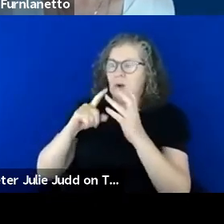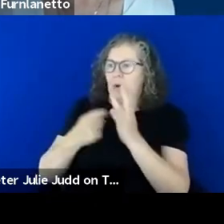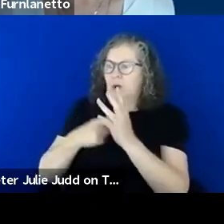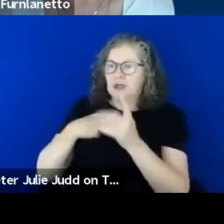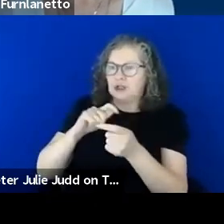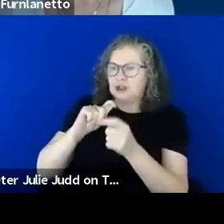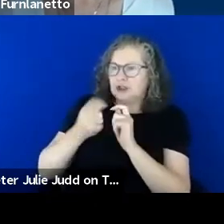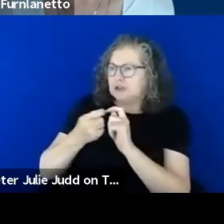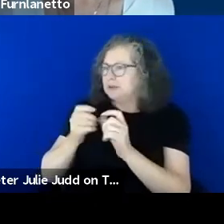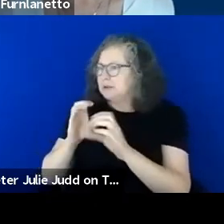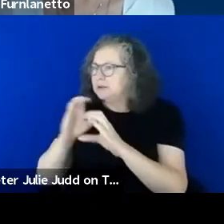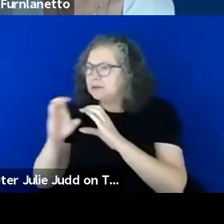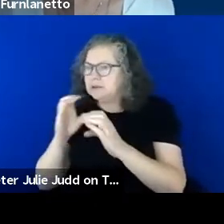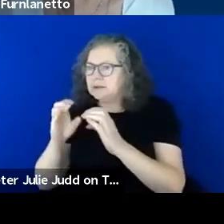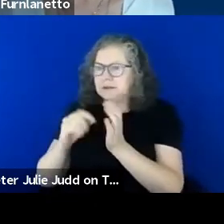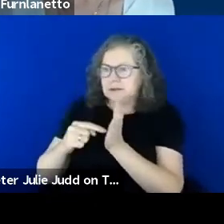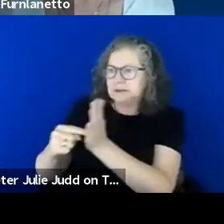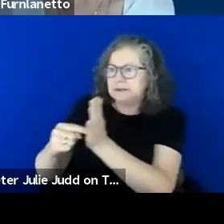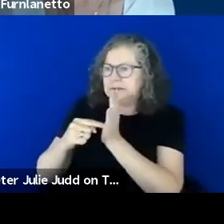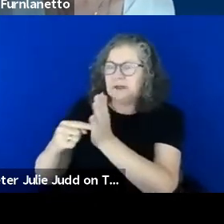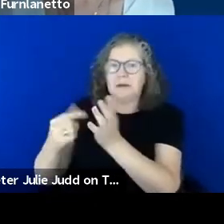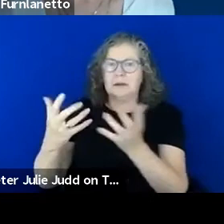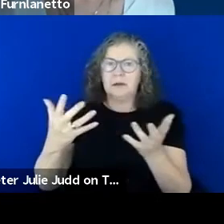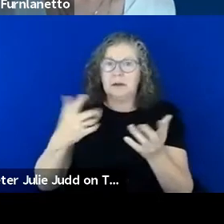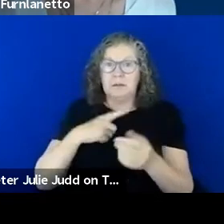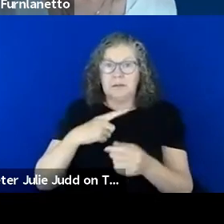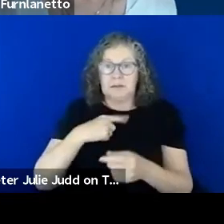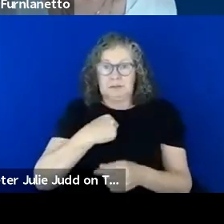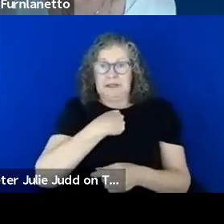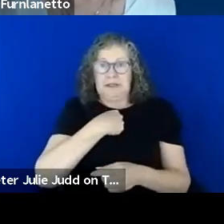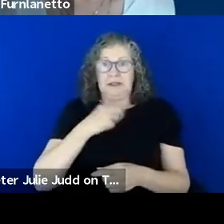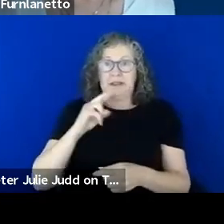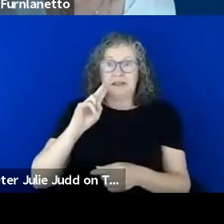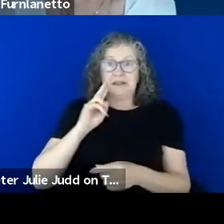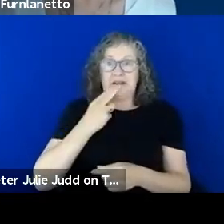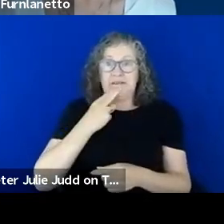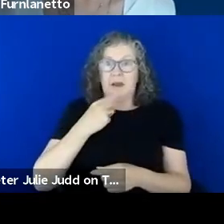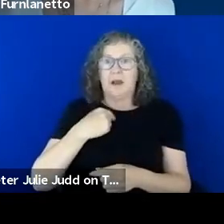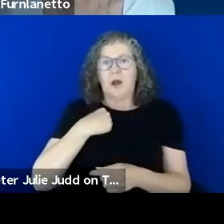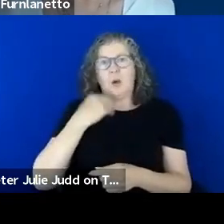communicate because I find as a deaf person myself I'm generally the one that adapts the way in which